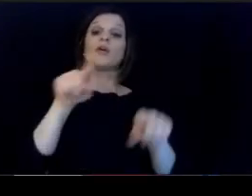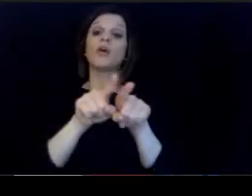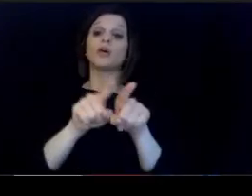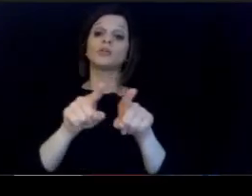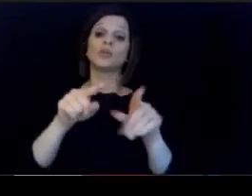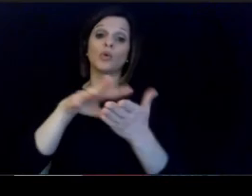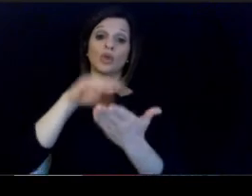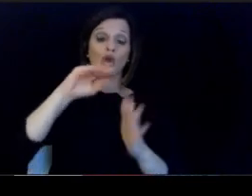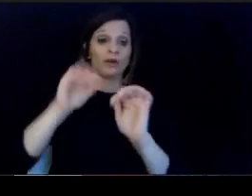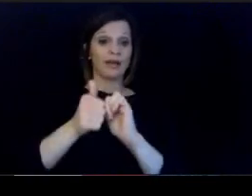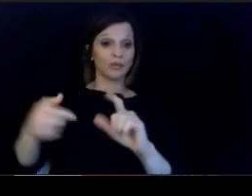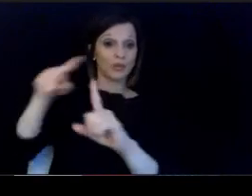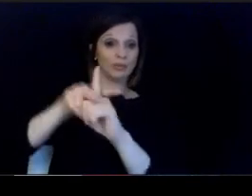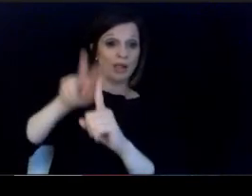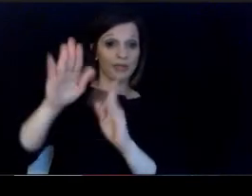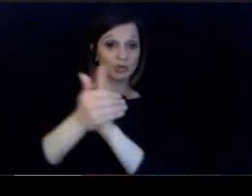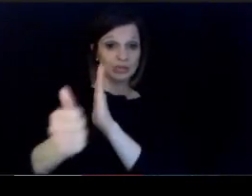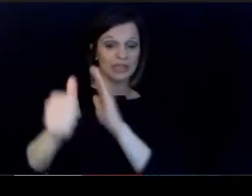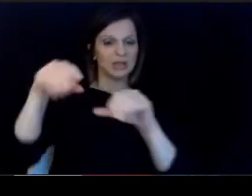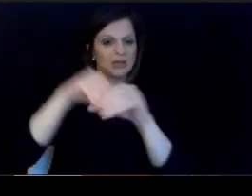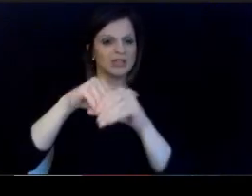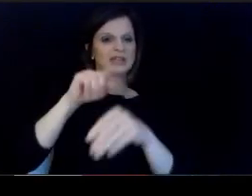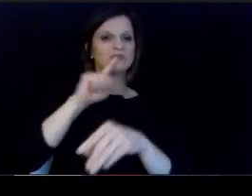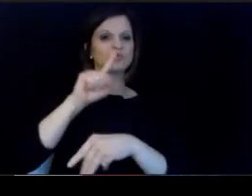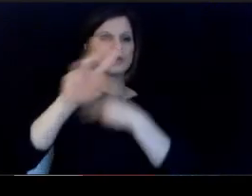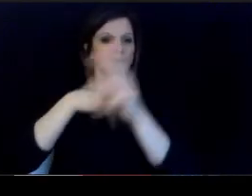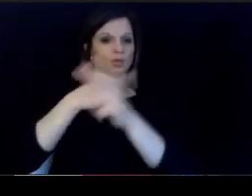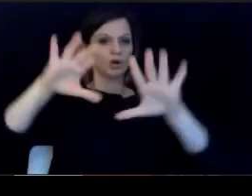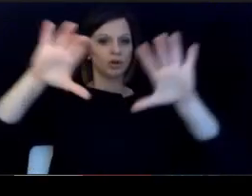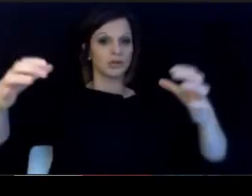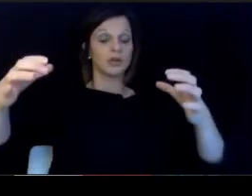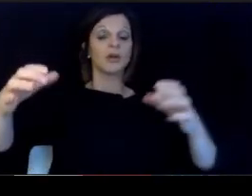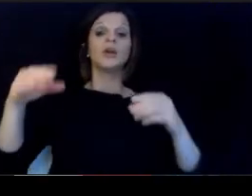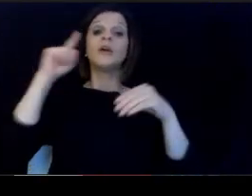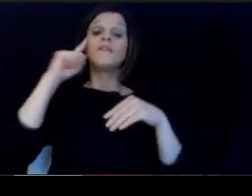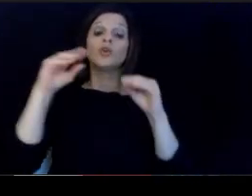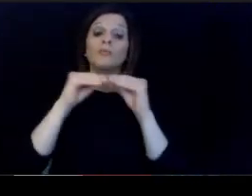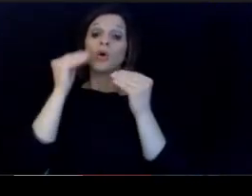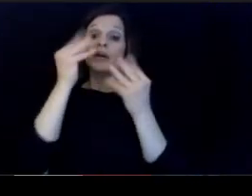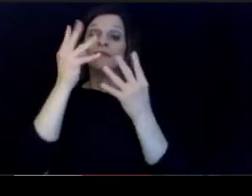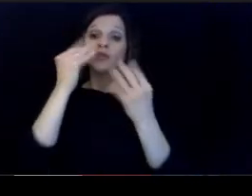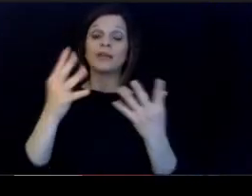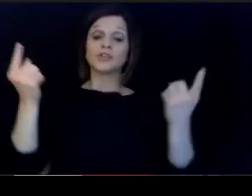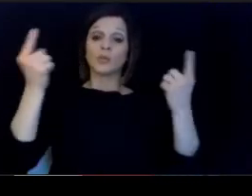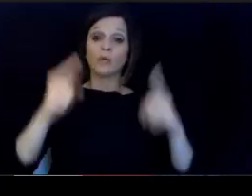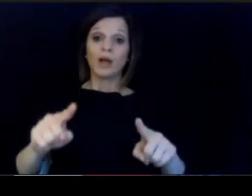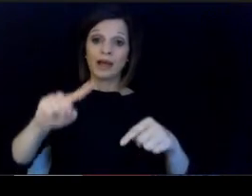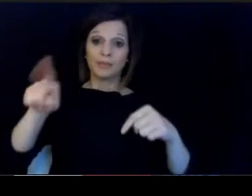their skills in the real world for more. on what will happen when these recruits enter postsecondary.